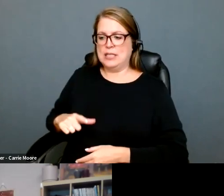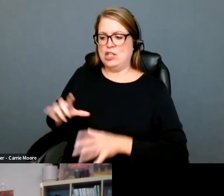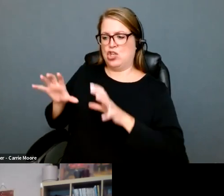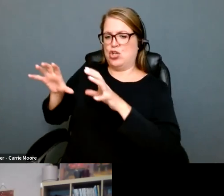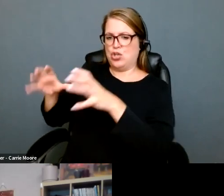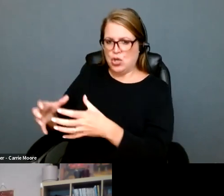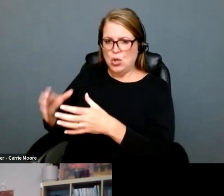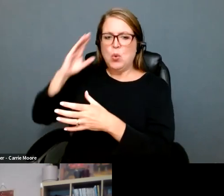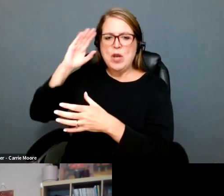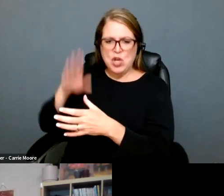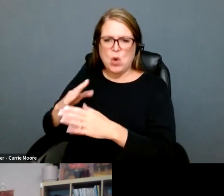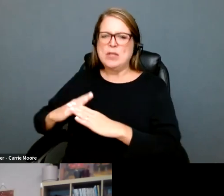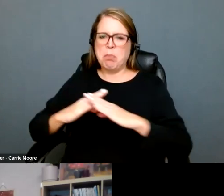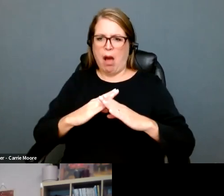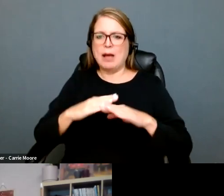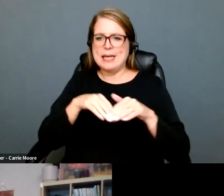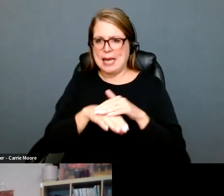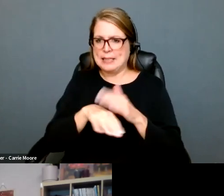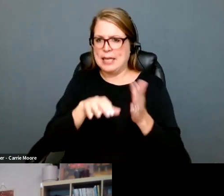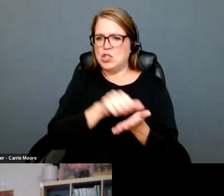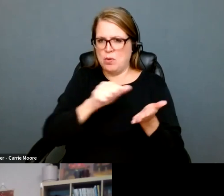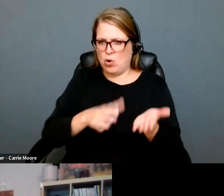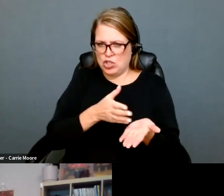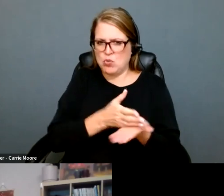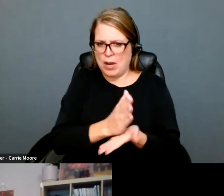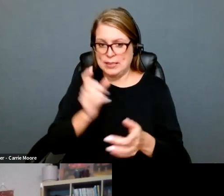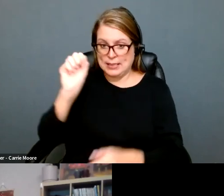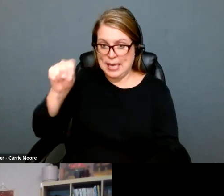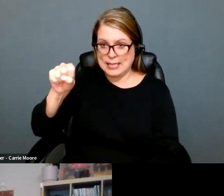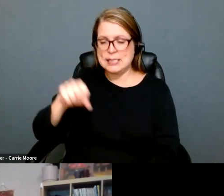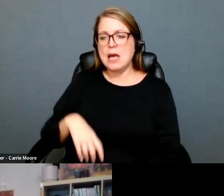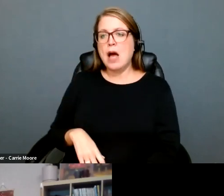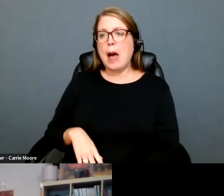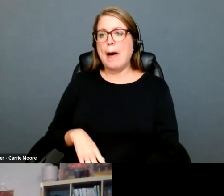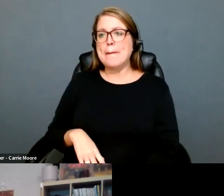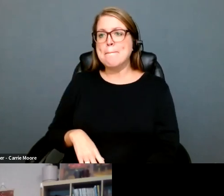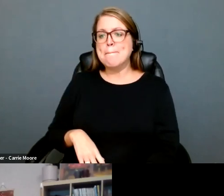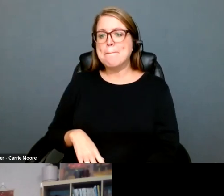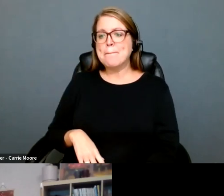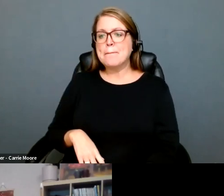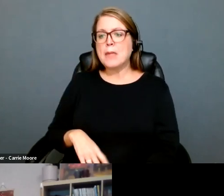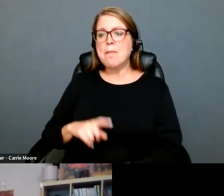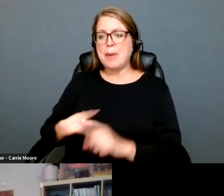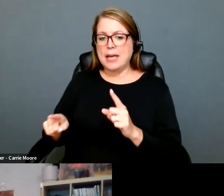wanted to just basically block access to reproductive health care. But we know from what we've seen in